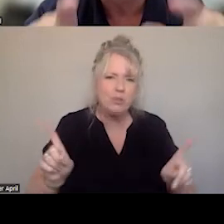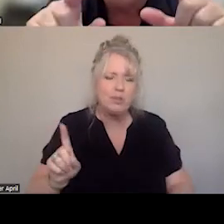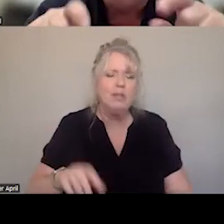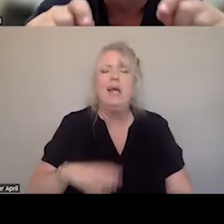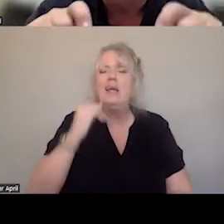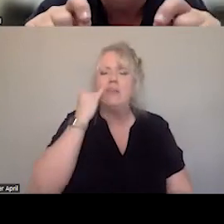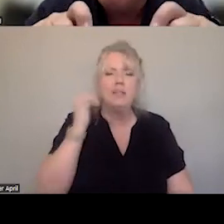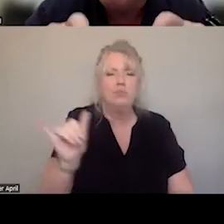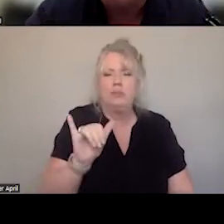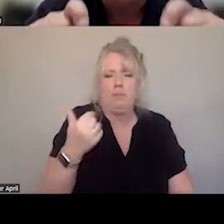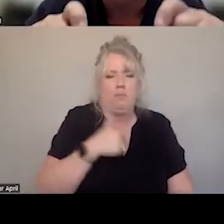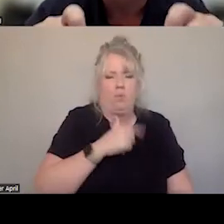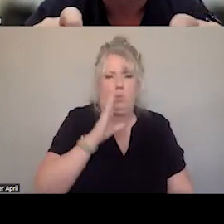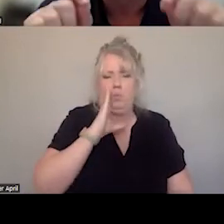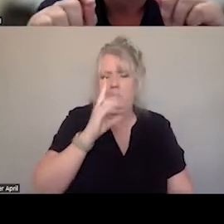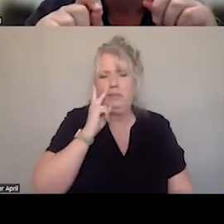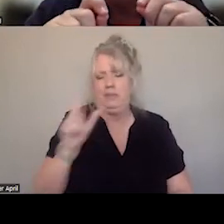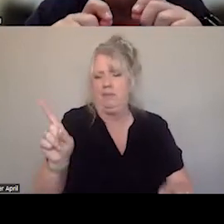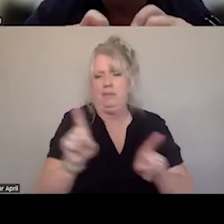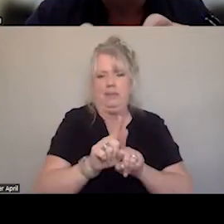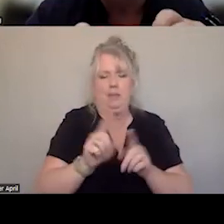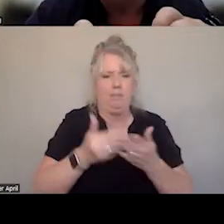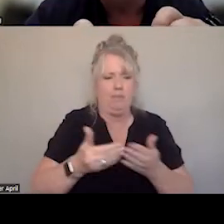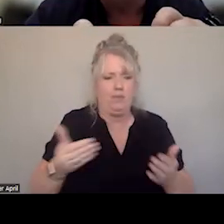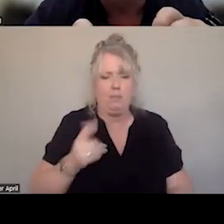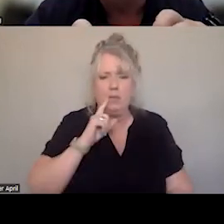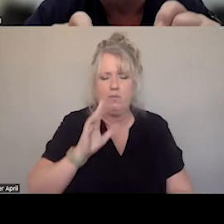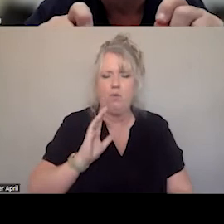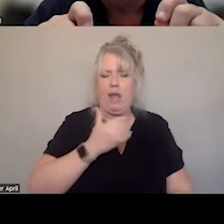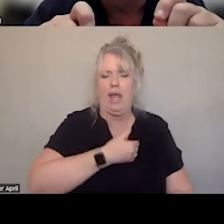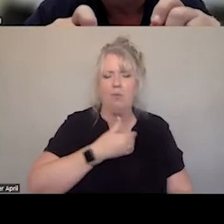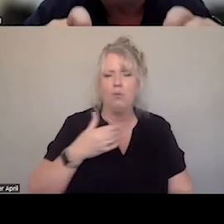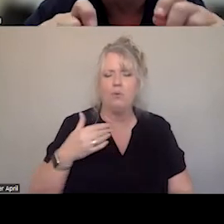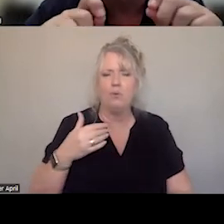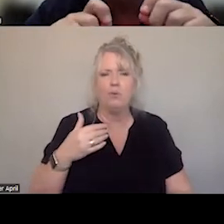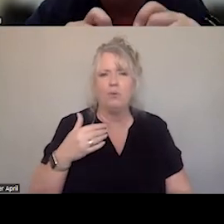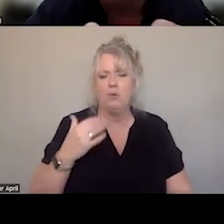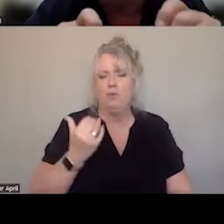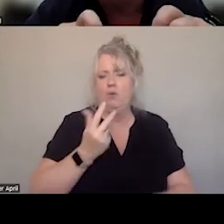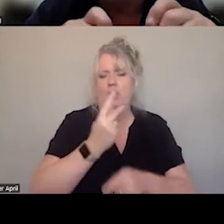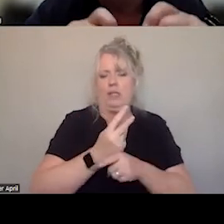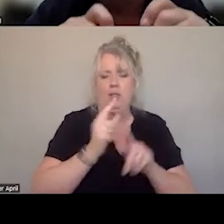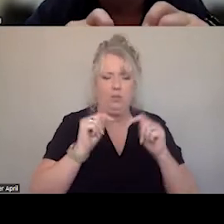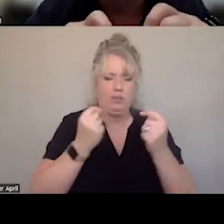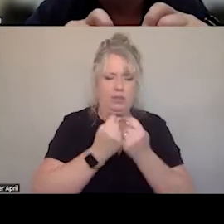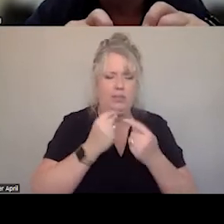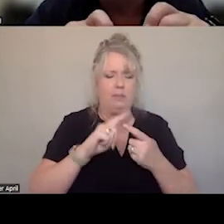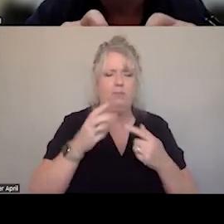ARE GOING TO SEE THIS SAME THING FOR OUR, FOR OUR CARE TEAMS FOR OUR CRISIS RESPONSE UNIITS.